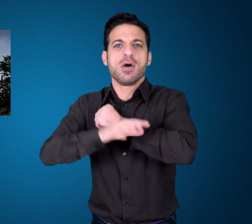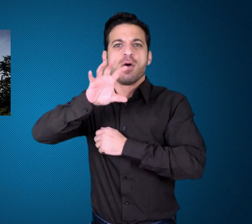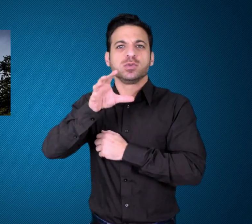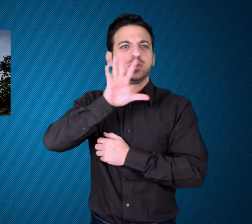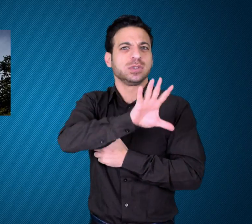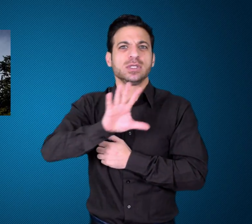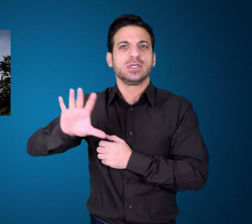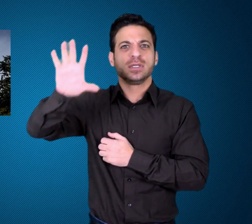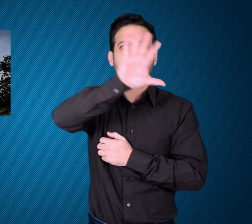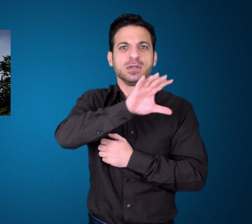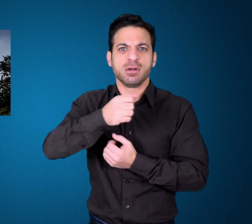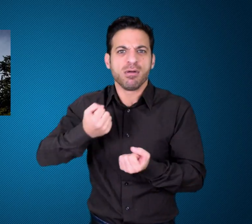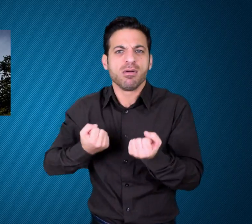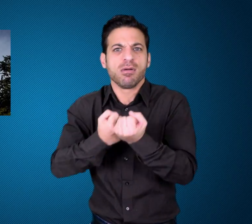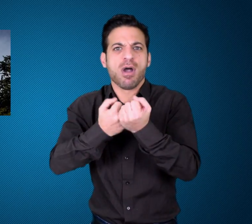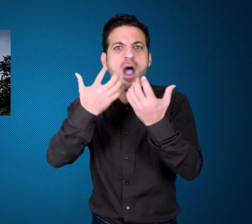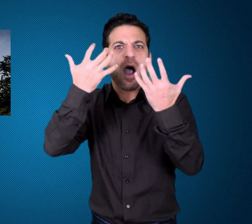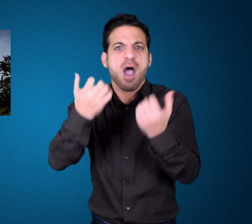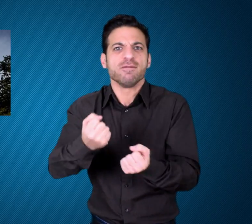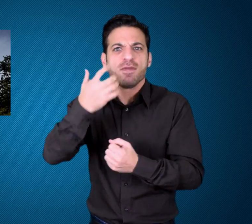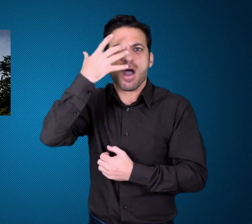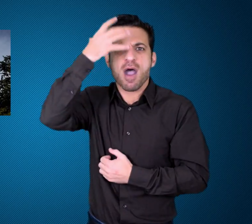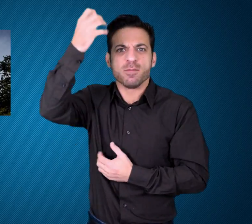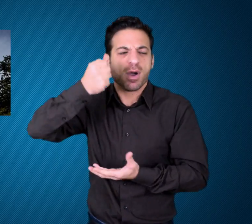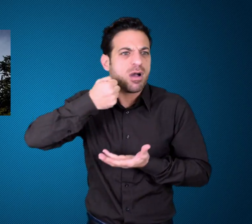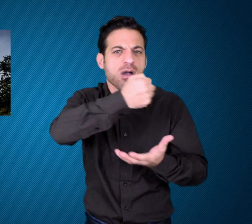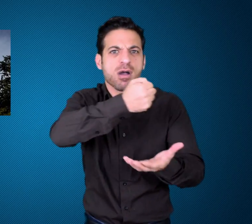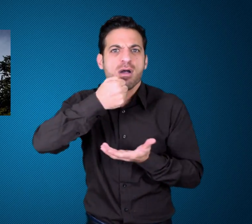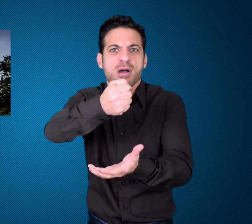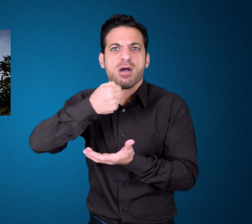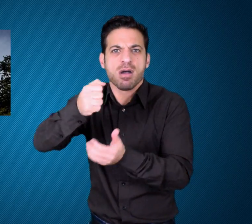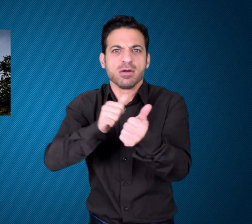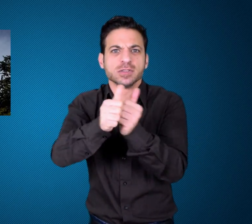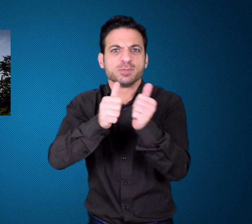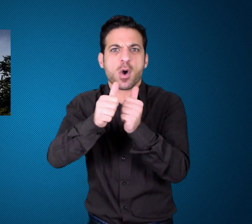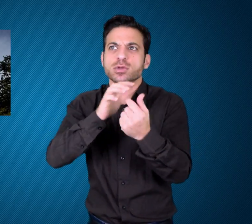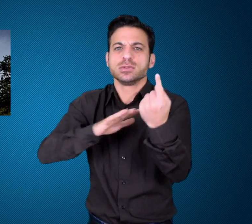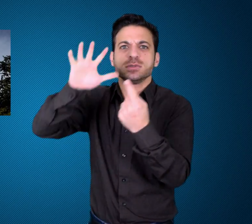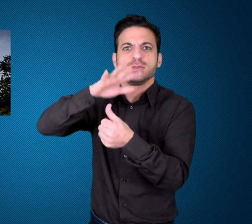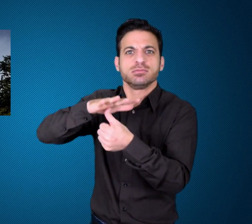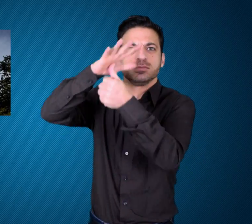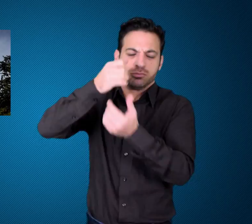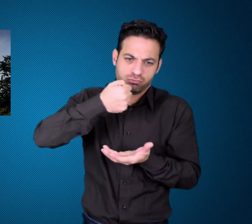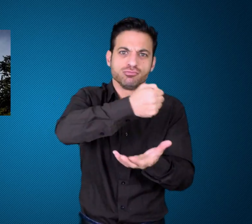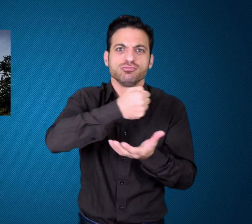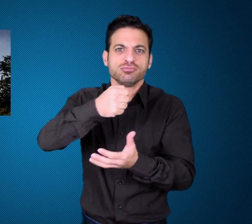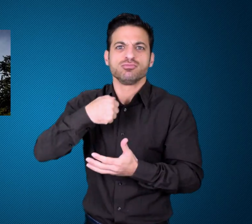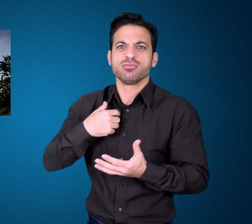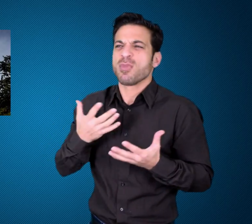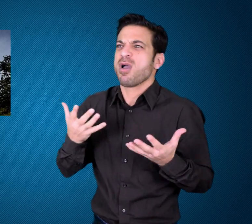the gut when we saw other countries’